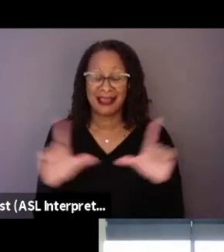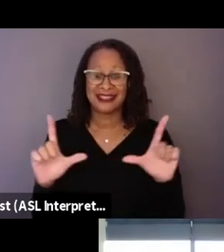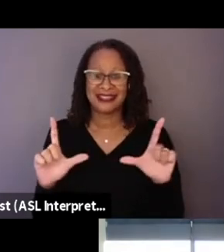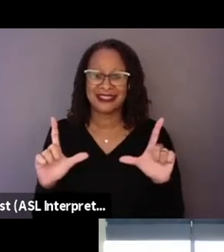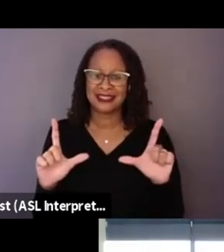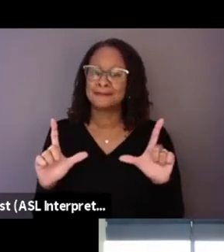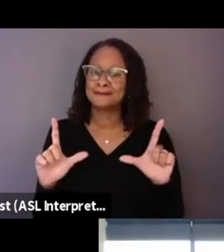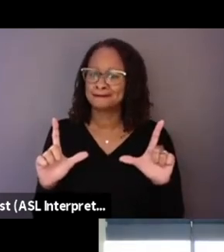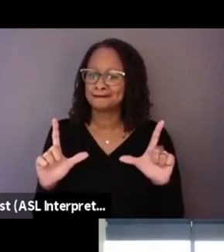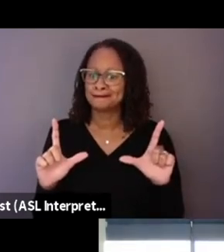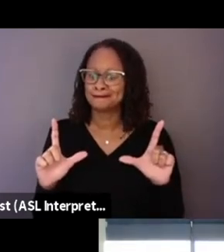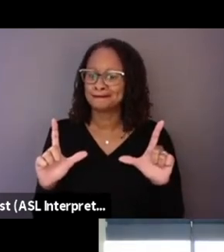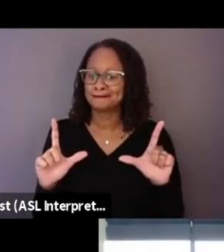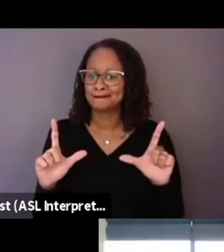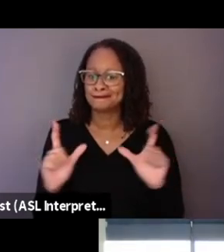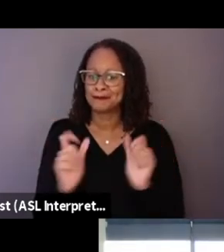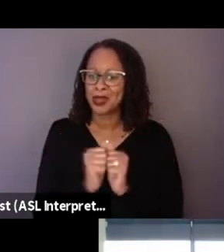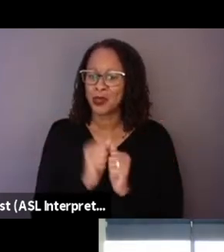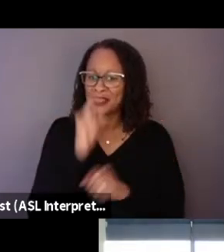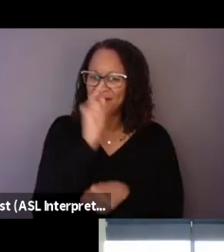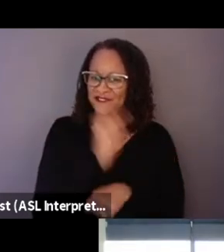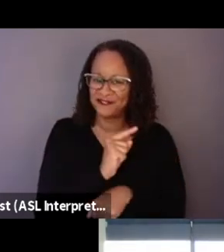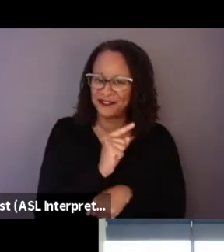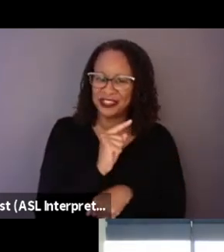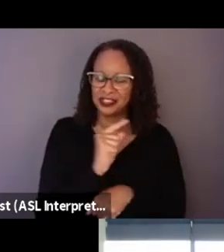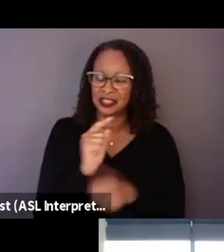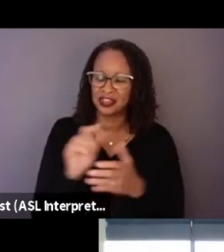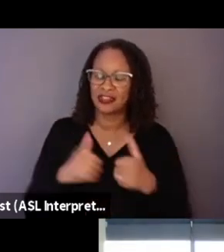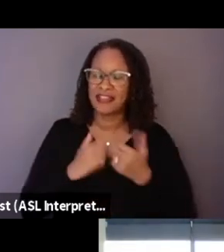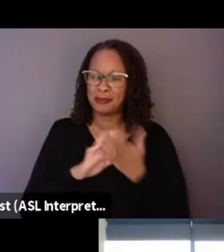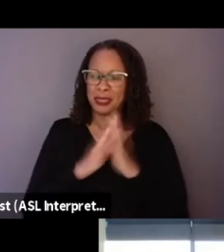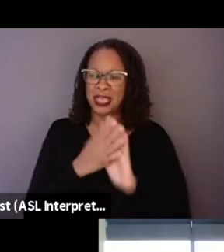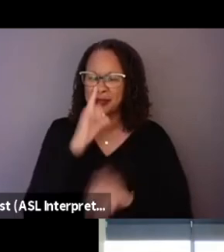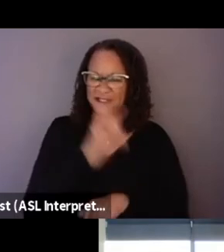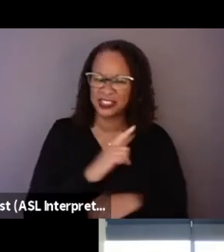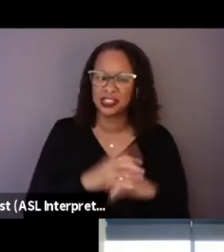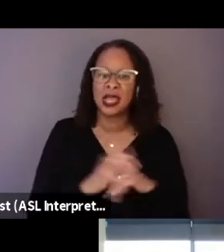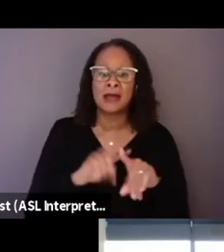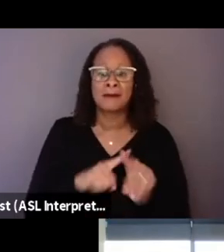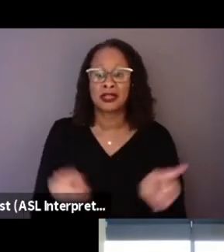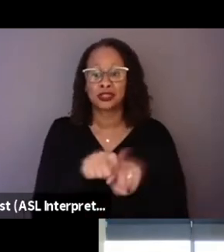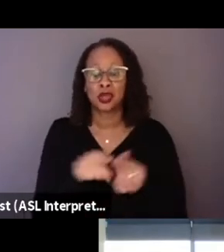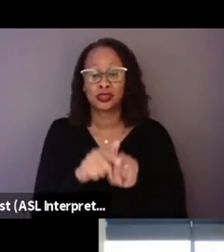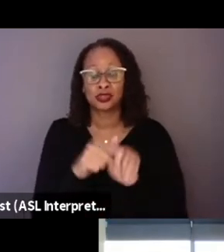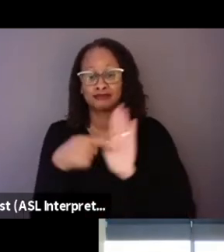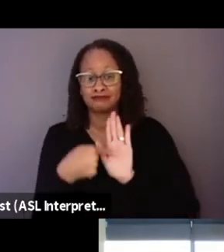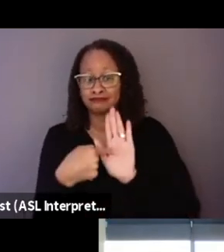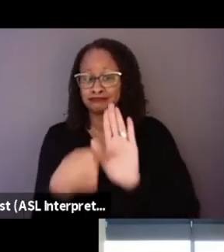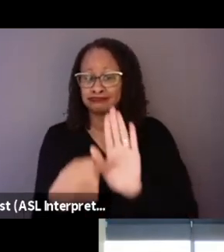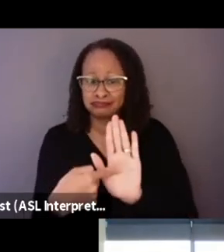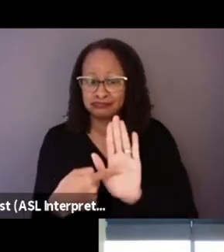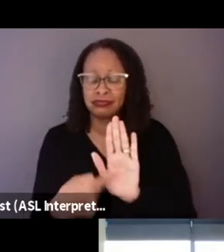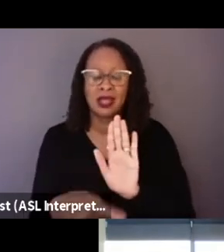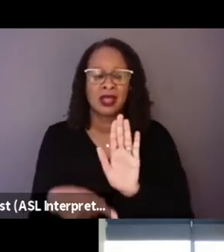with the fictionalizing of their stories, but it's also portraying a very part of their life